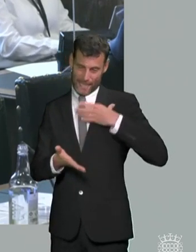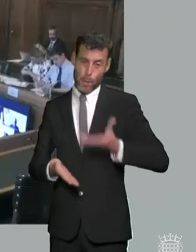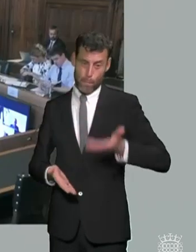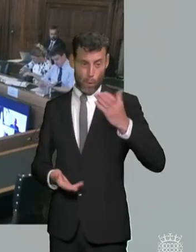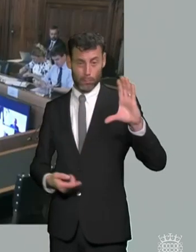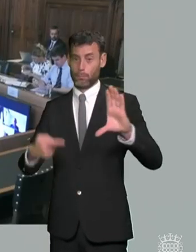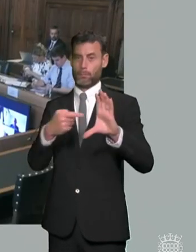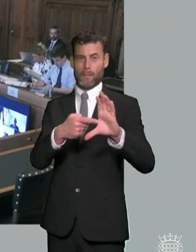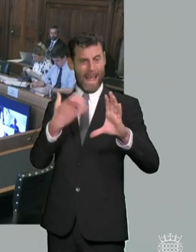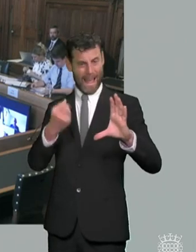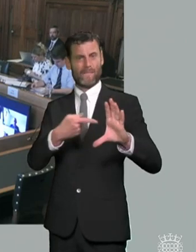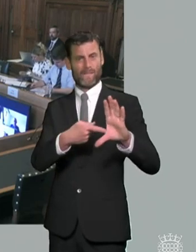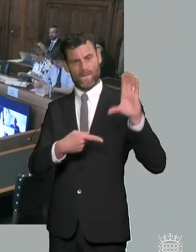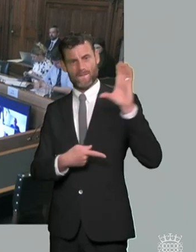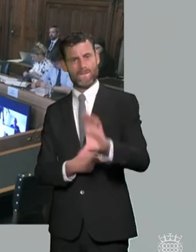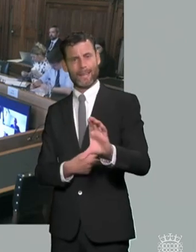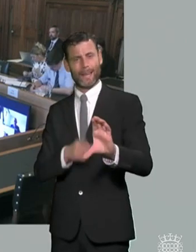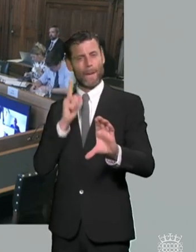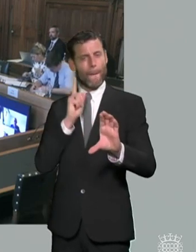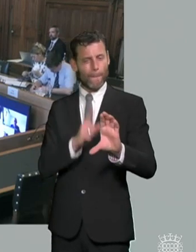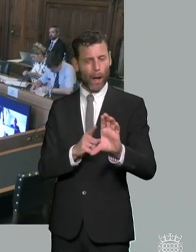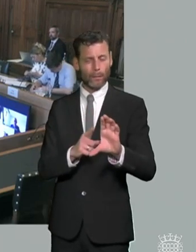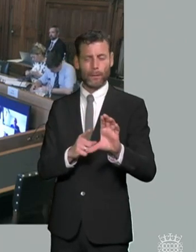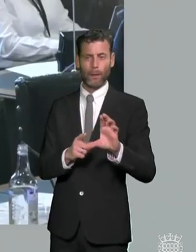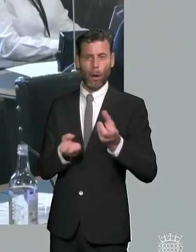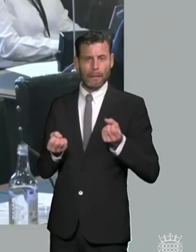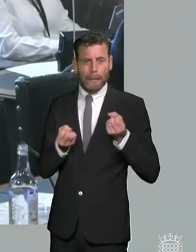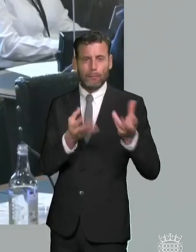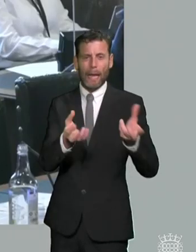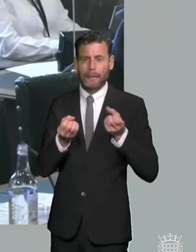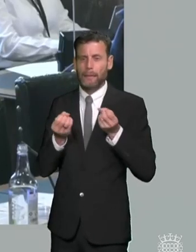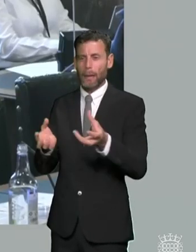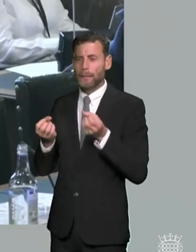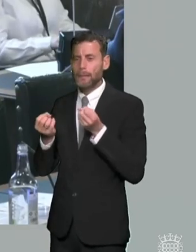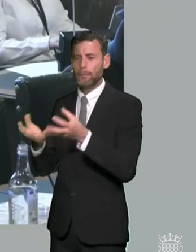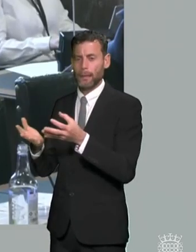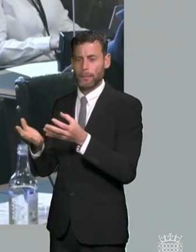and i wonder whether you have any thoughts on where actually money could be saved to